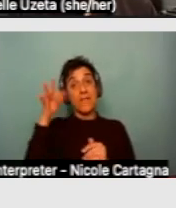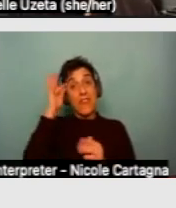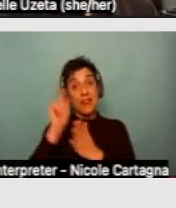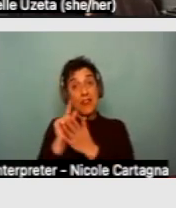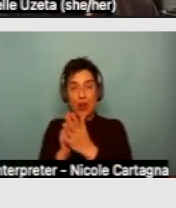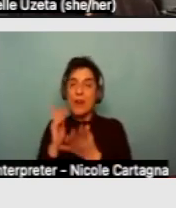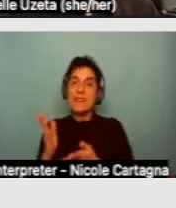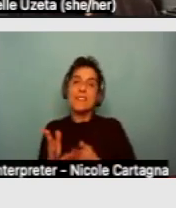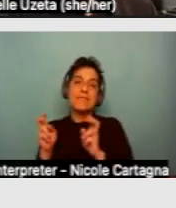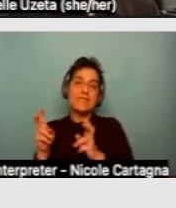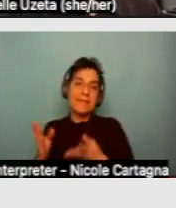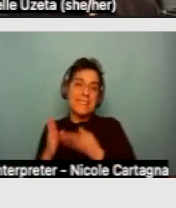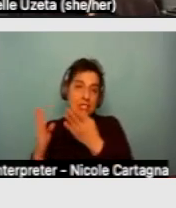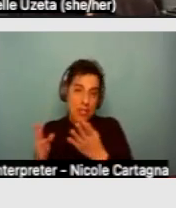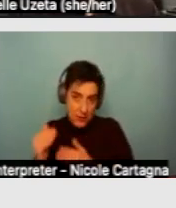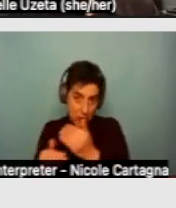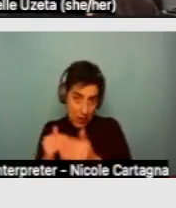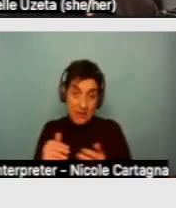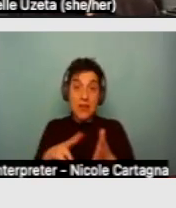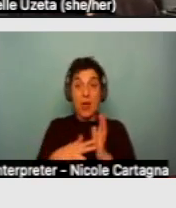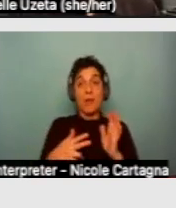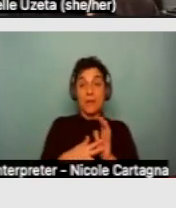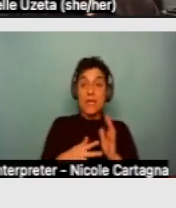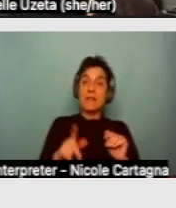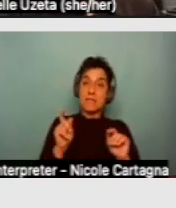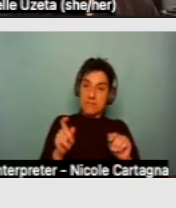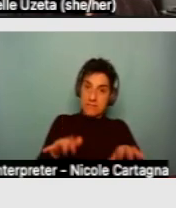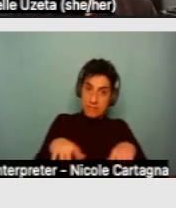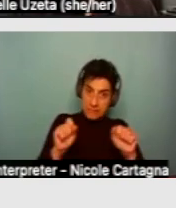And this may include having conversations with regional center staff.